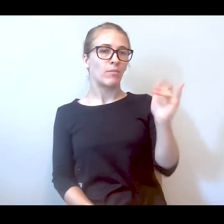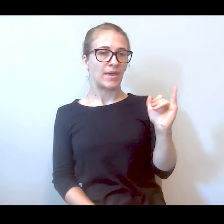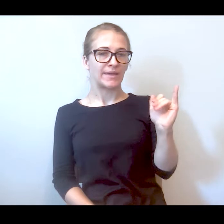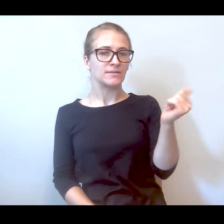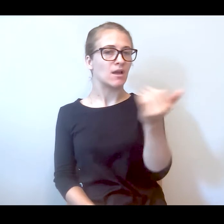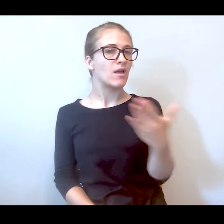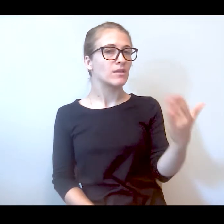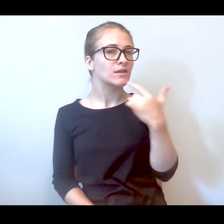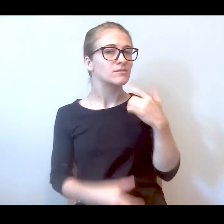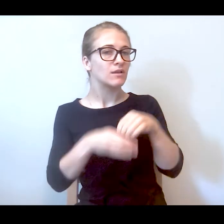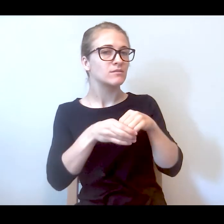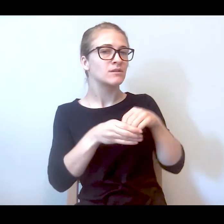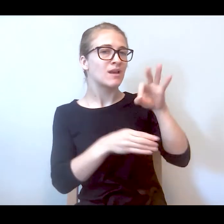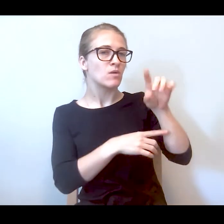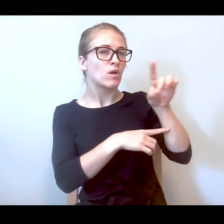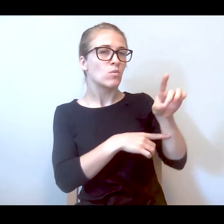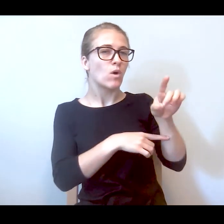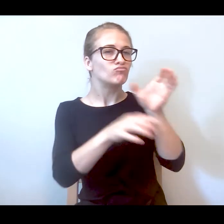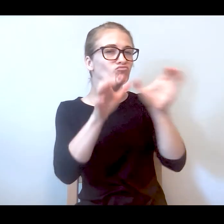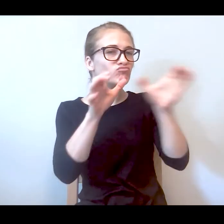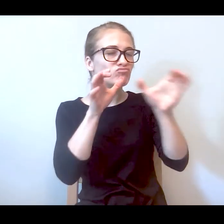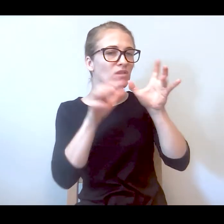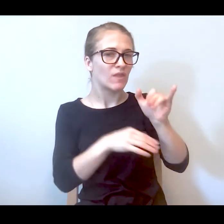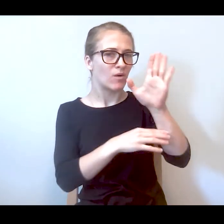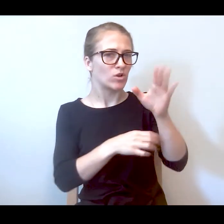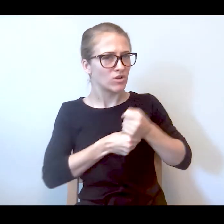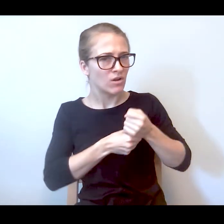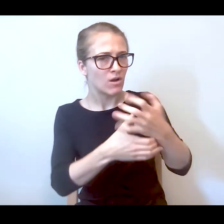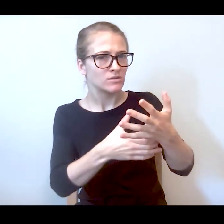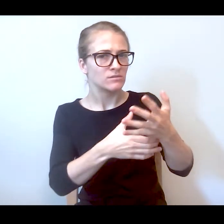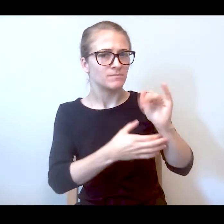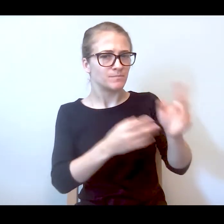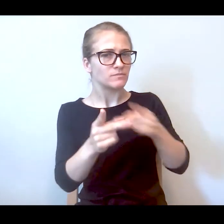the 911 call that would have prompted that sort of response?